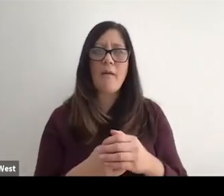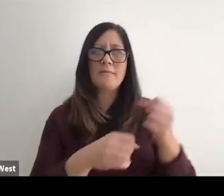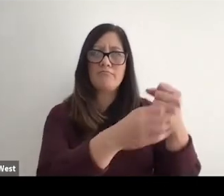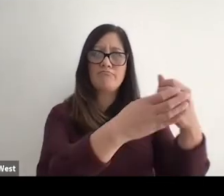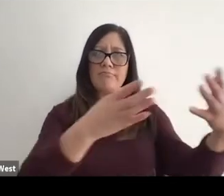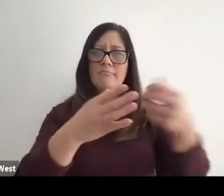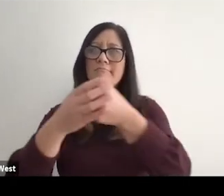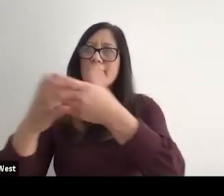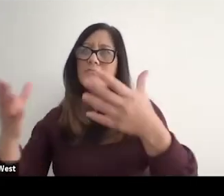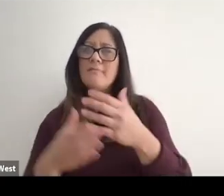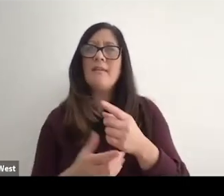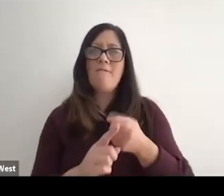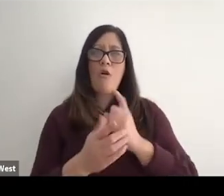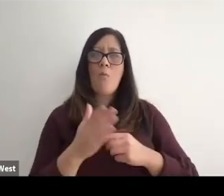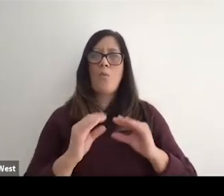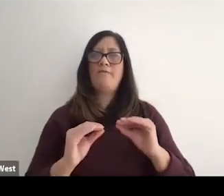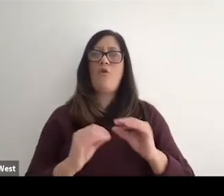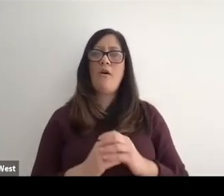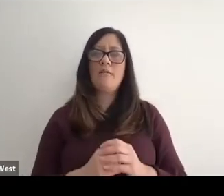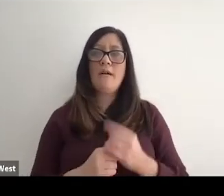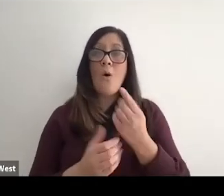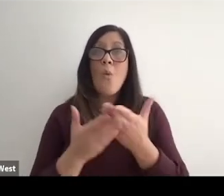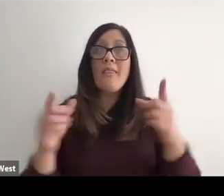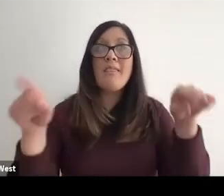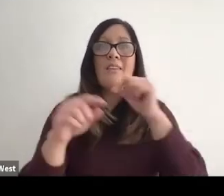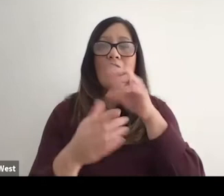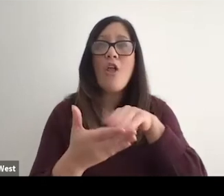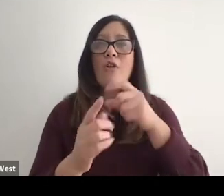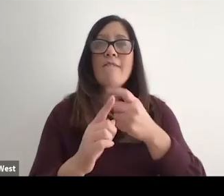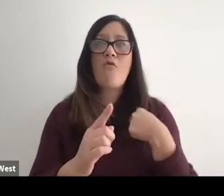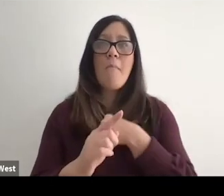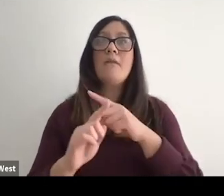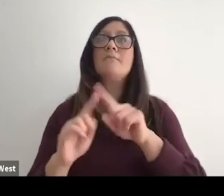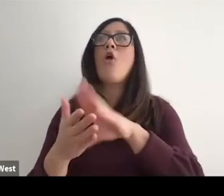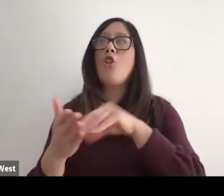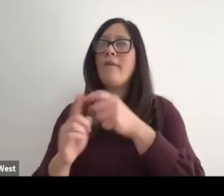But one of the things that I think they're not learning from us. They're learning from Great Britain